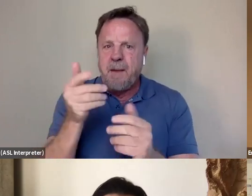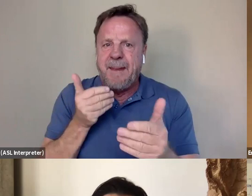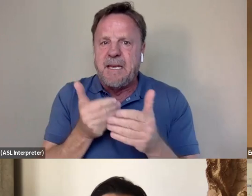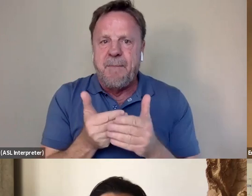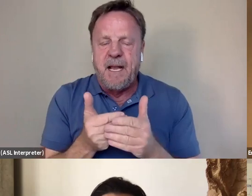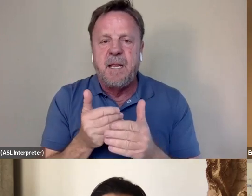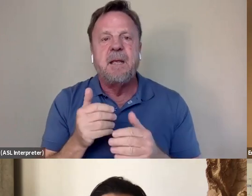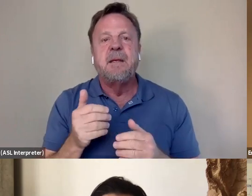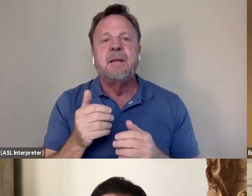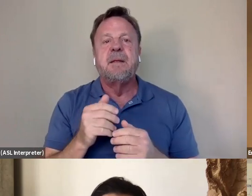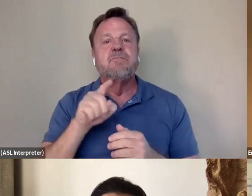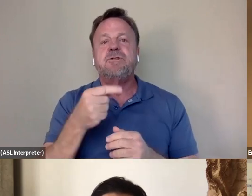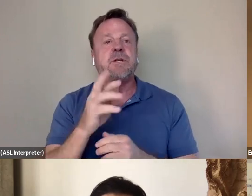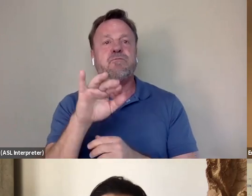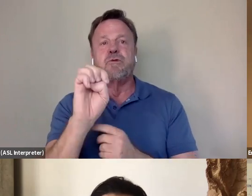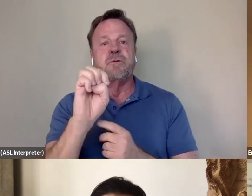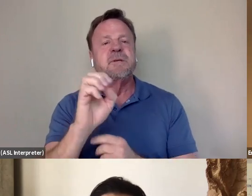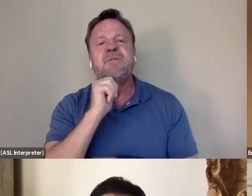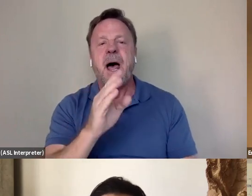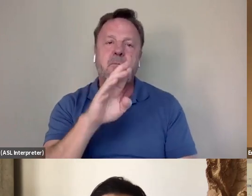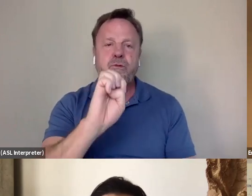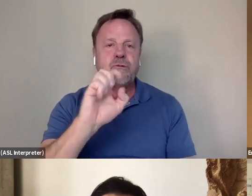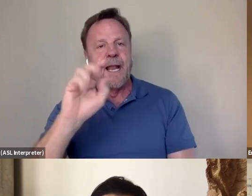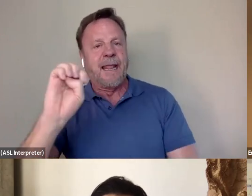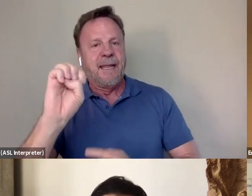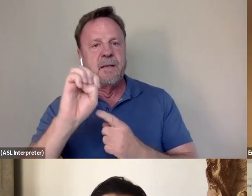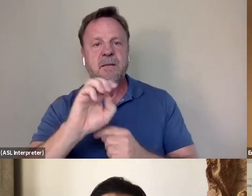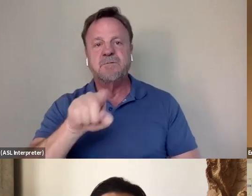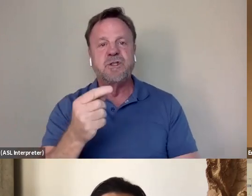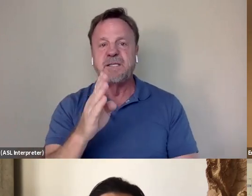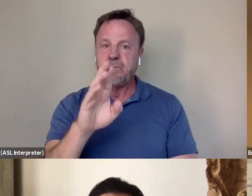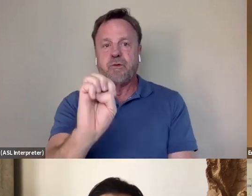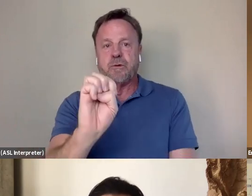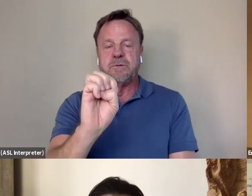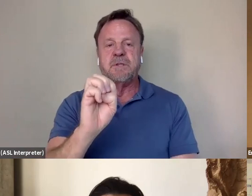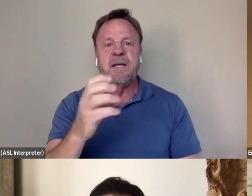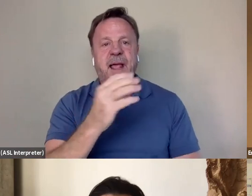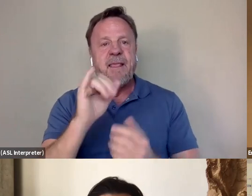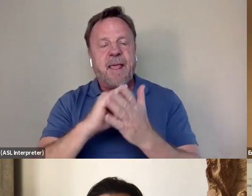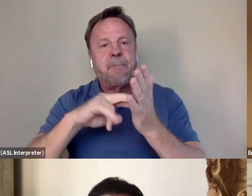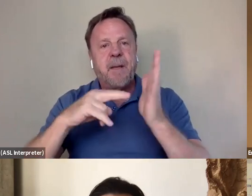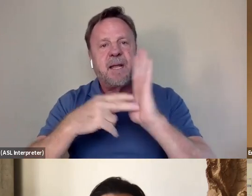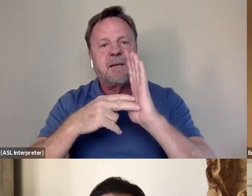It was just Bruce to them. He wasn't Bruce Lee. And so that meant, again, building trust,